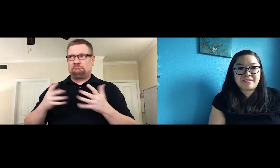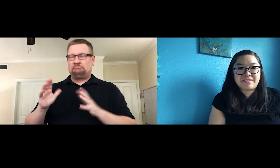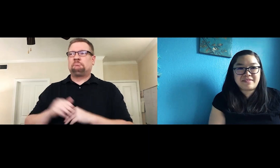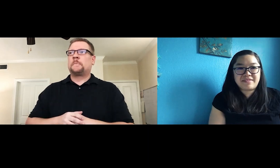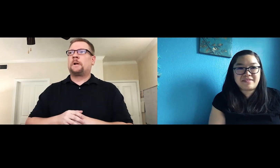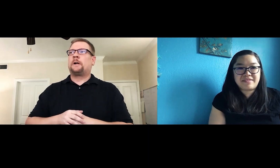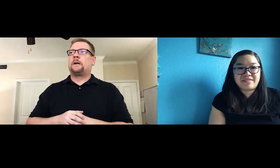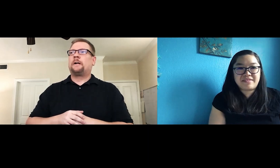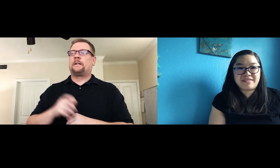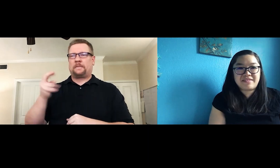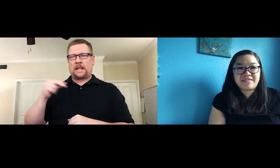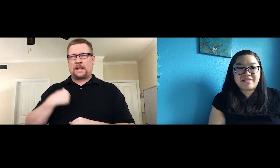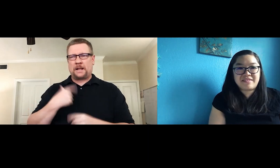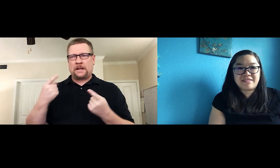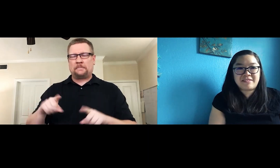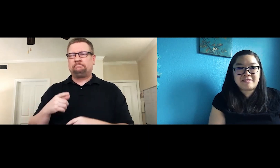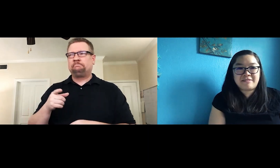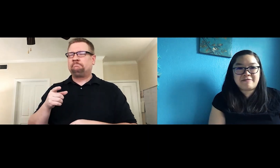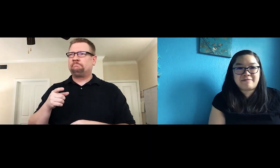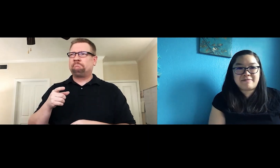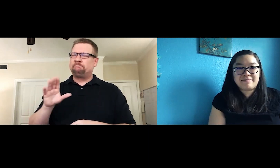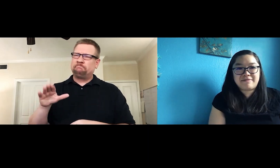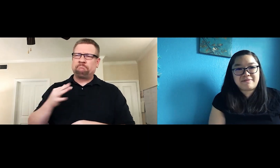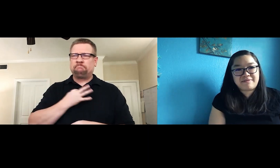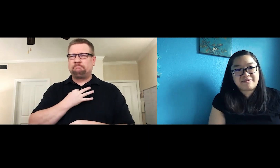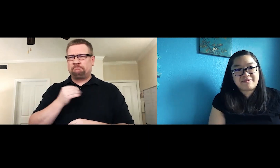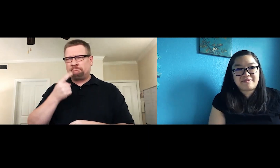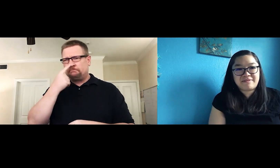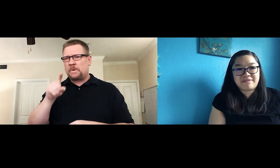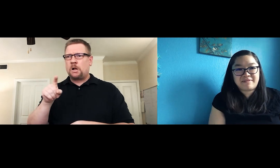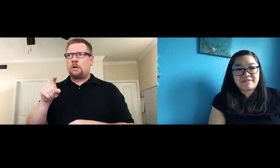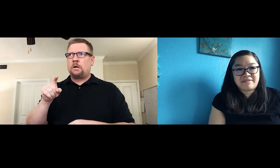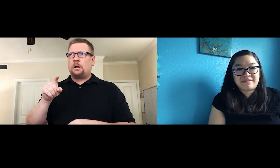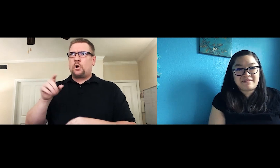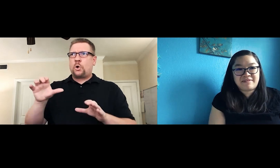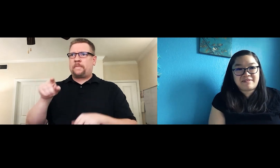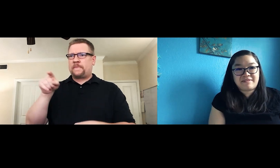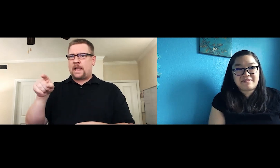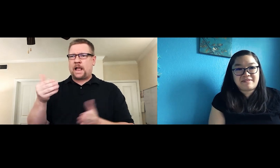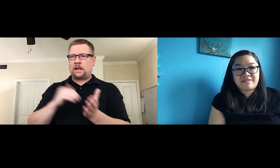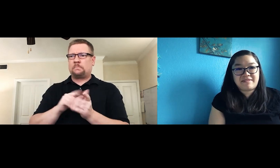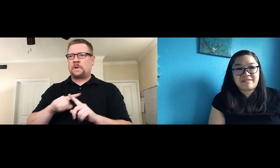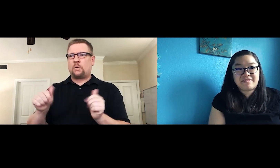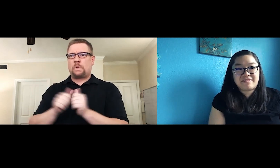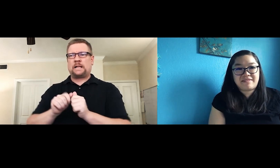Upon completion I asked them to do it all over again